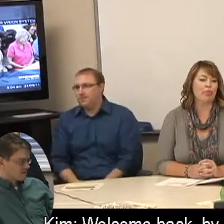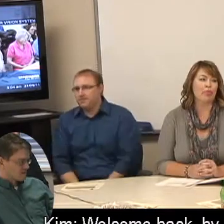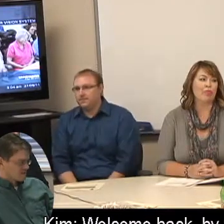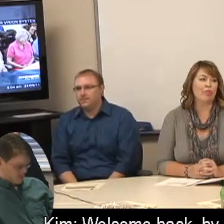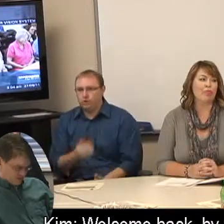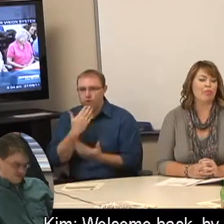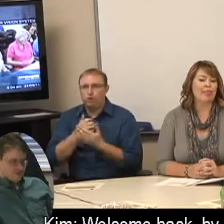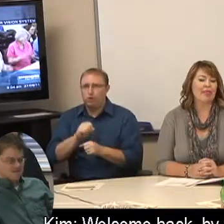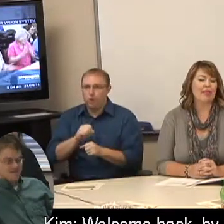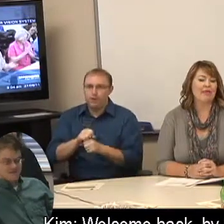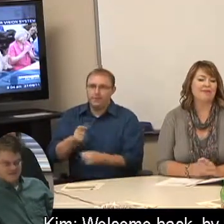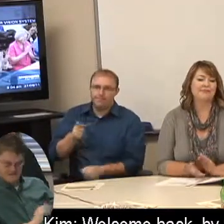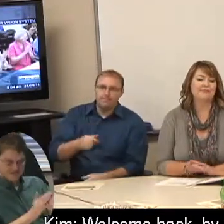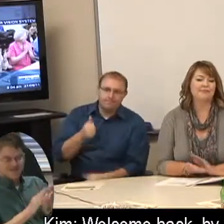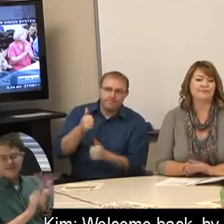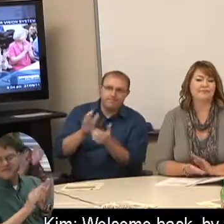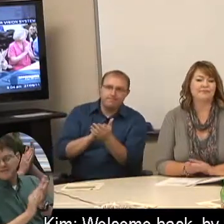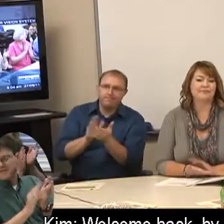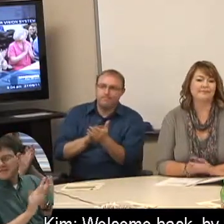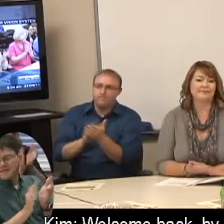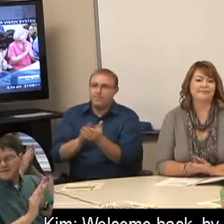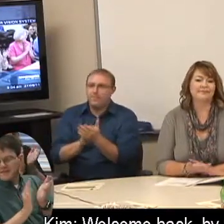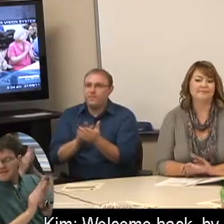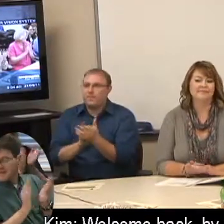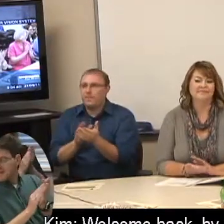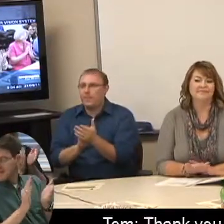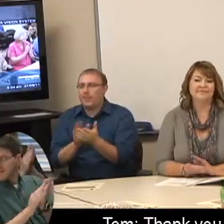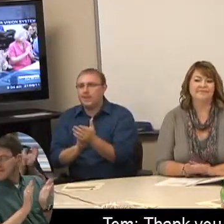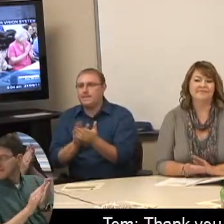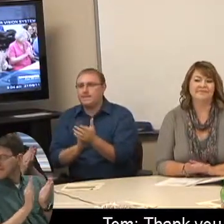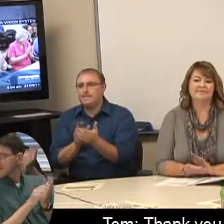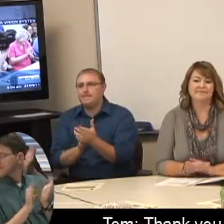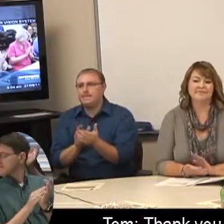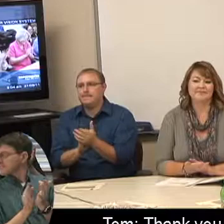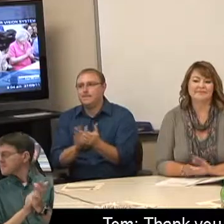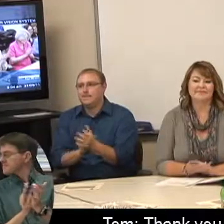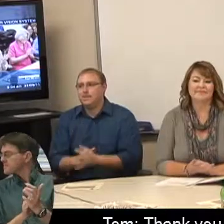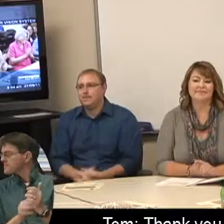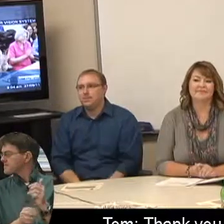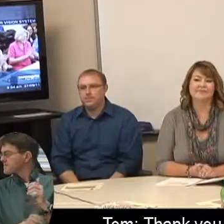Kim: Welcome back, by the way. Tom: Thank you.